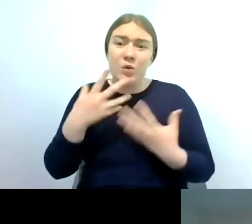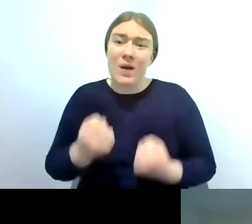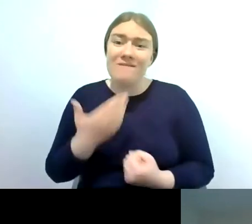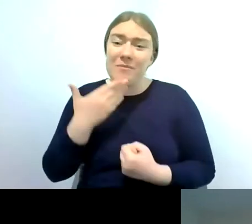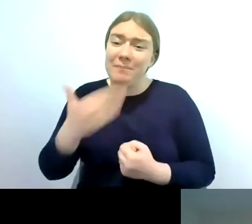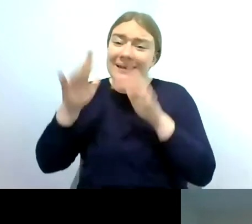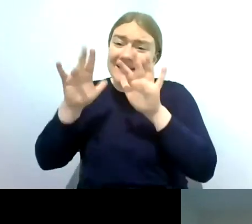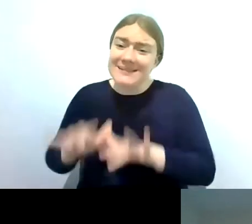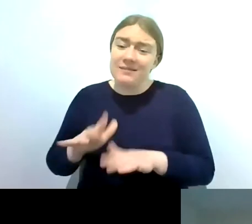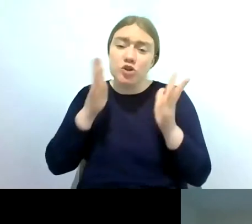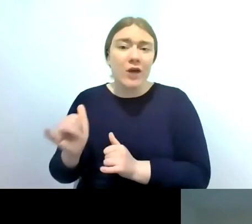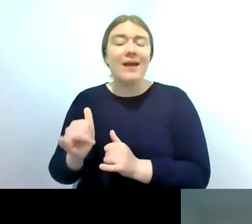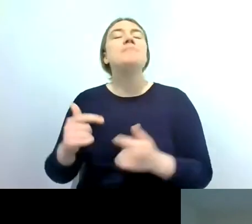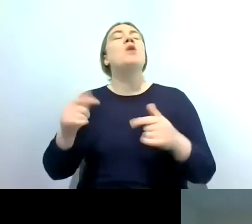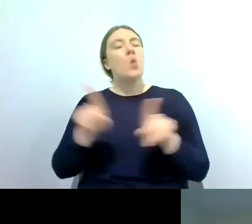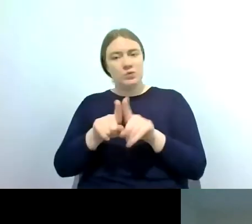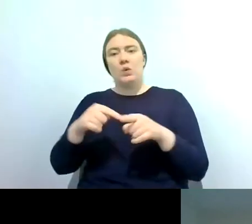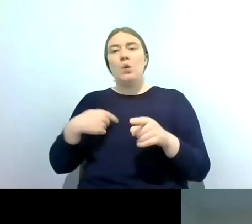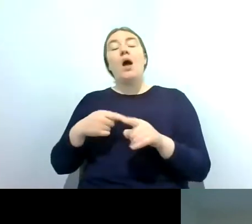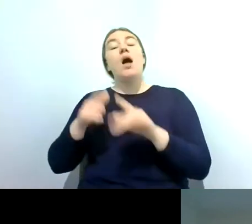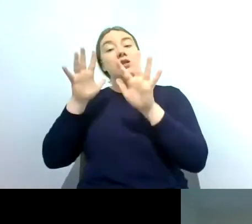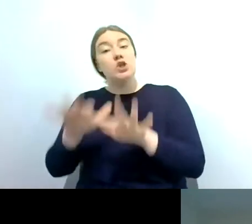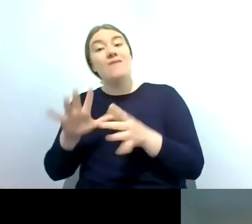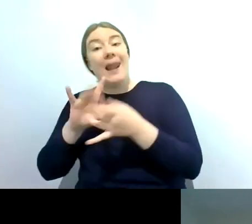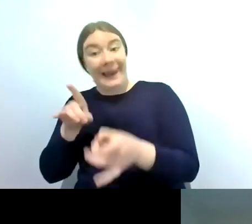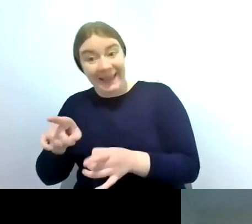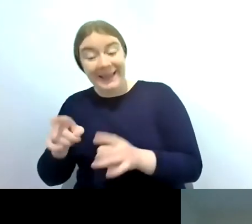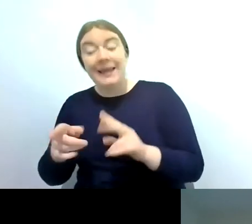and i'll be emailing this out to everybody as well so don't worry if you haven't got time to